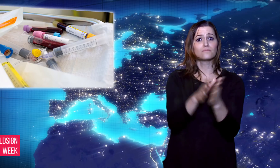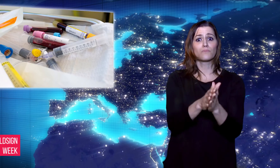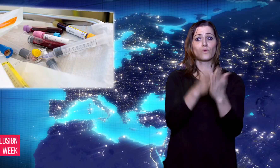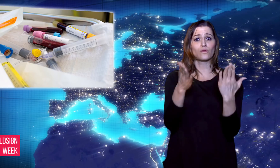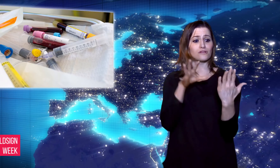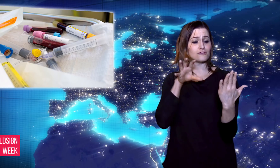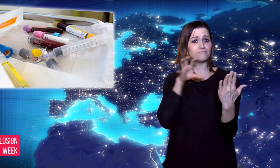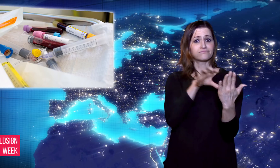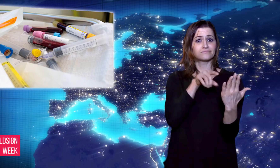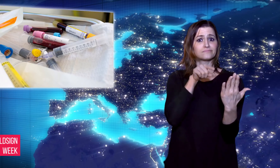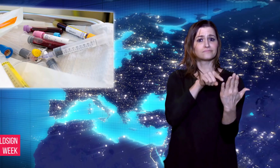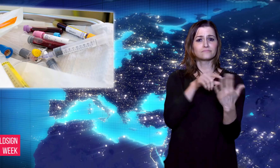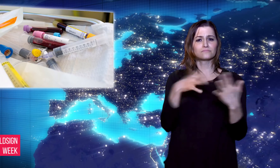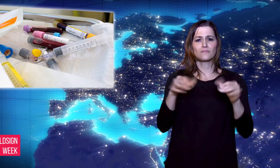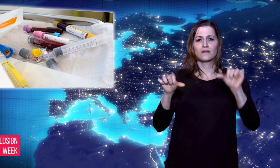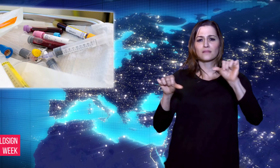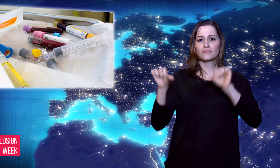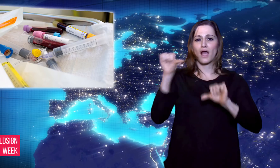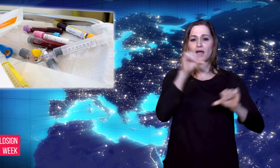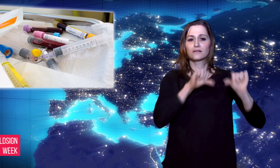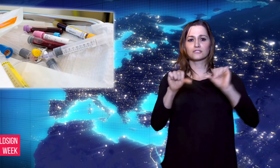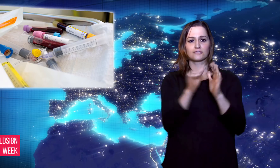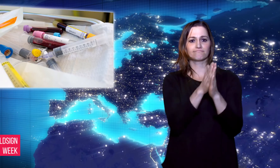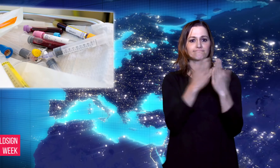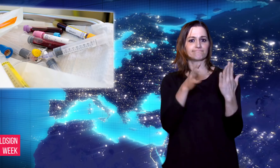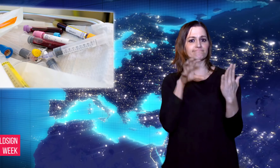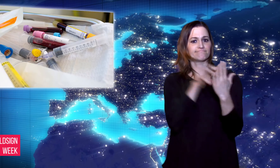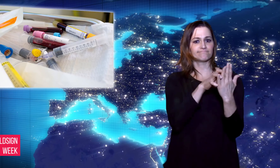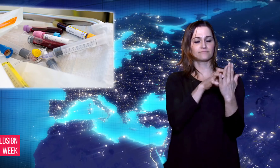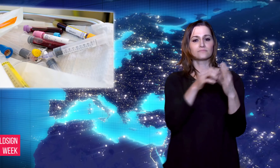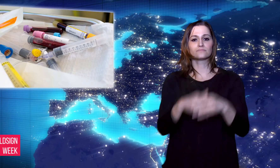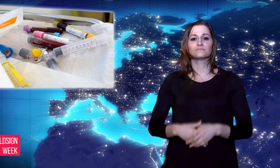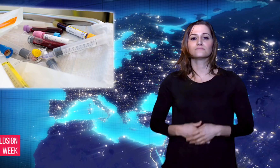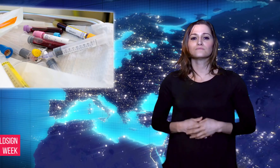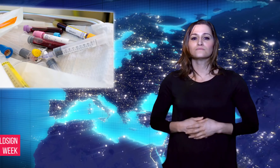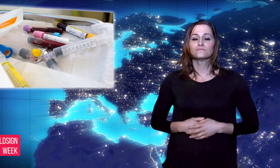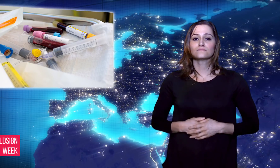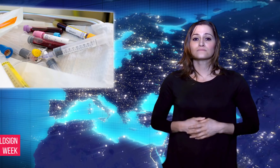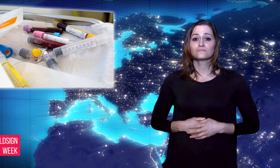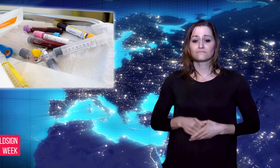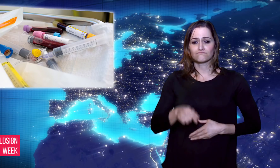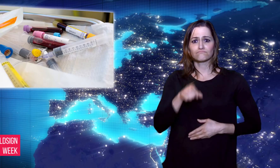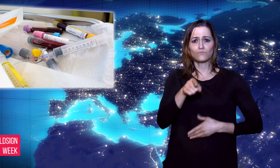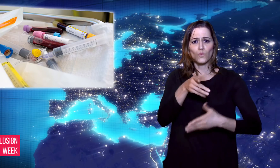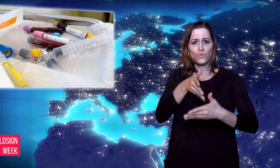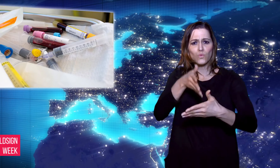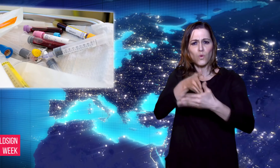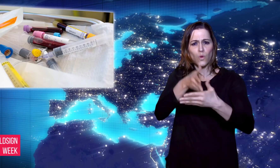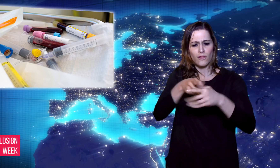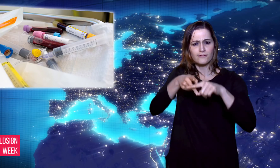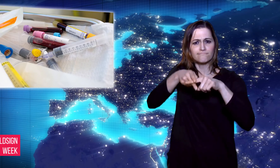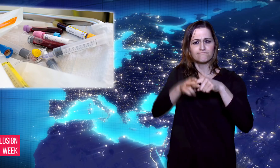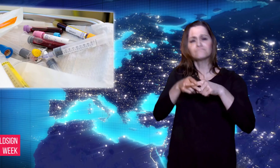liver, stomach, pancreas, and